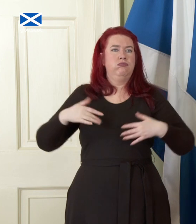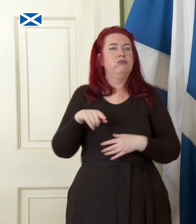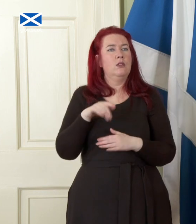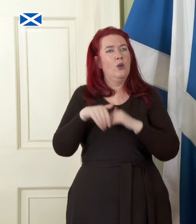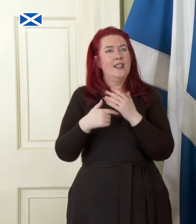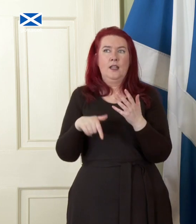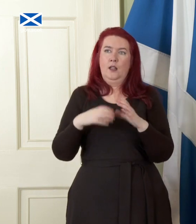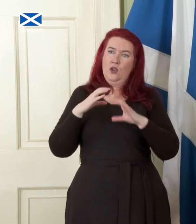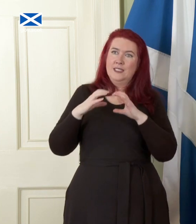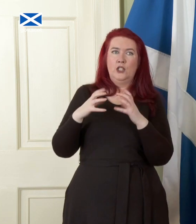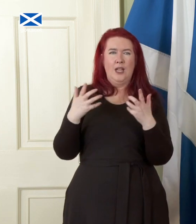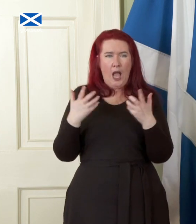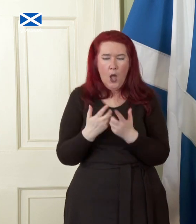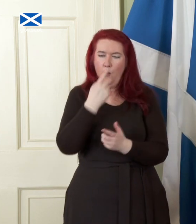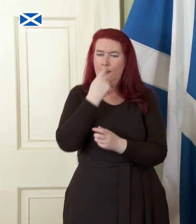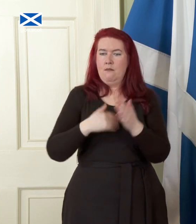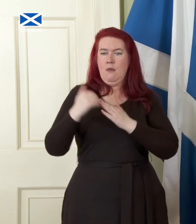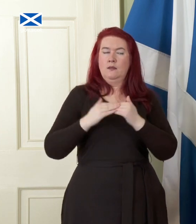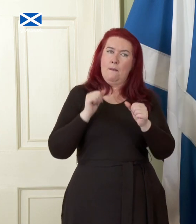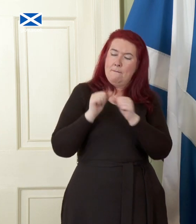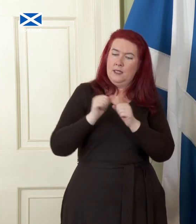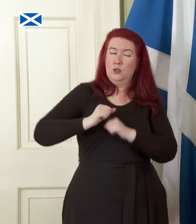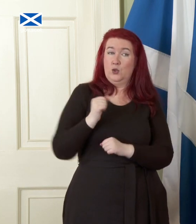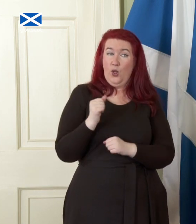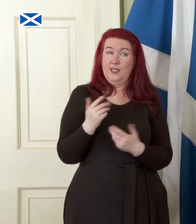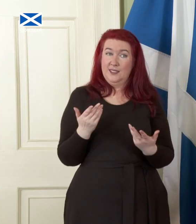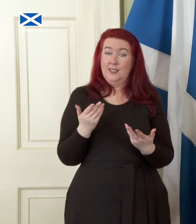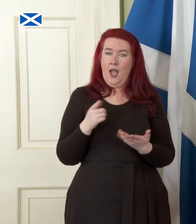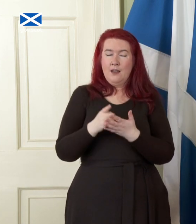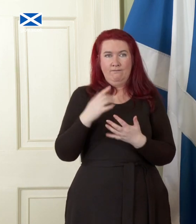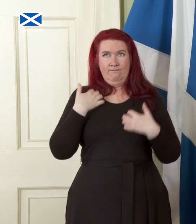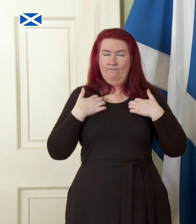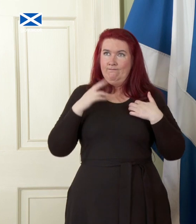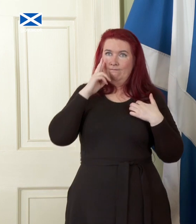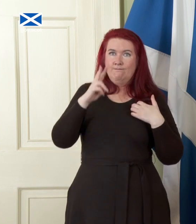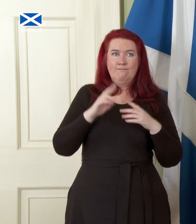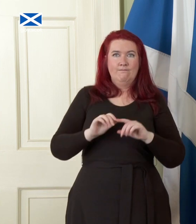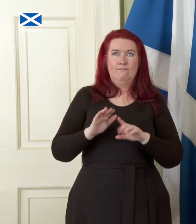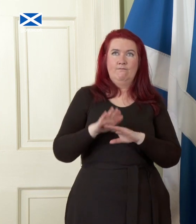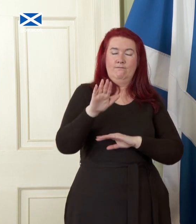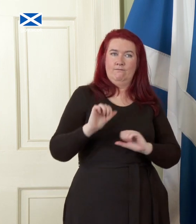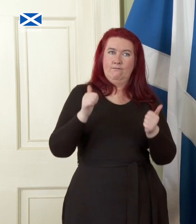we can build a better Scotland and that kind of optimism I think is very necessary at this